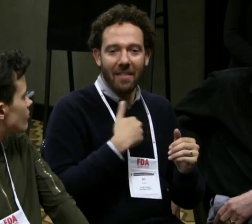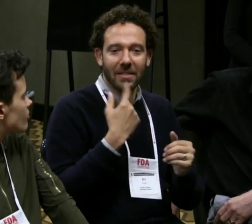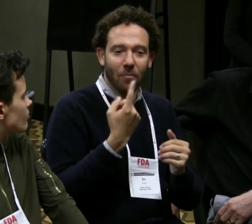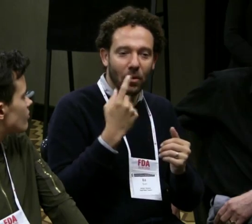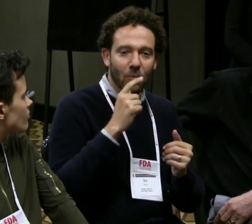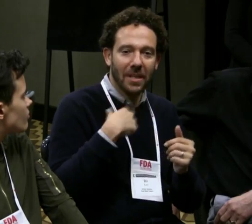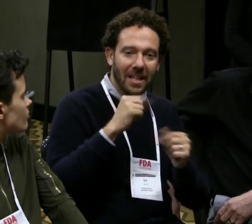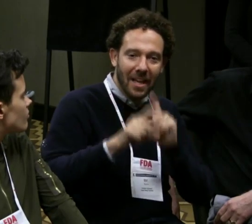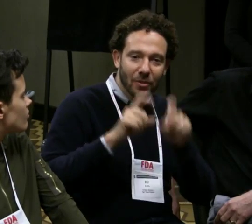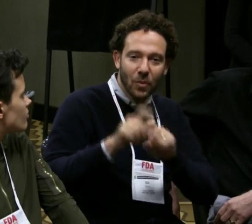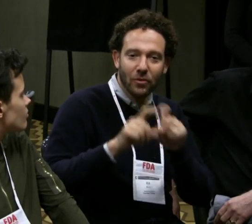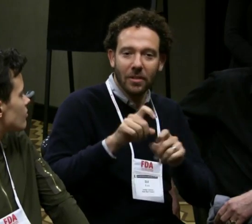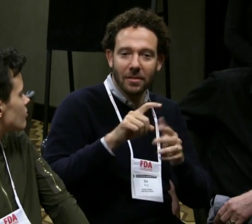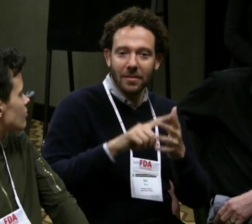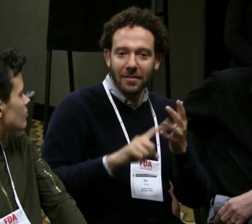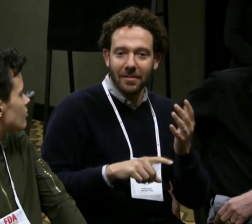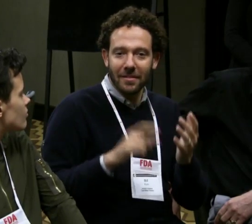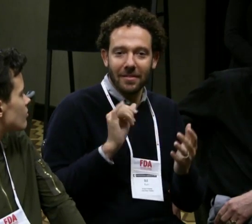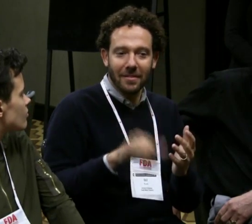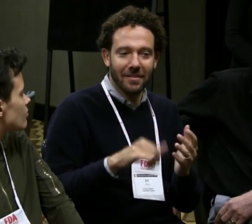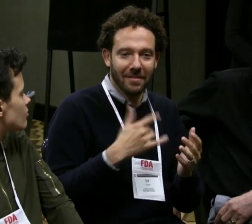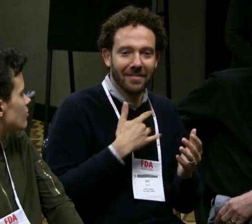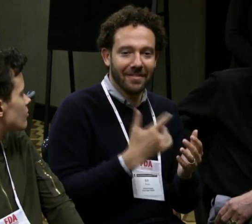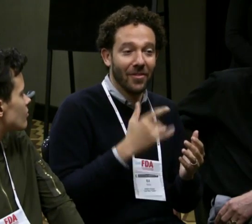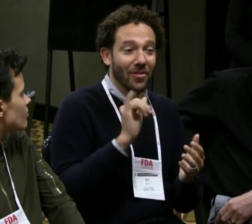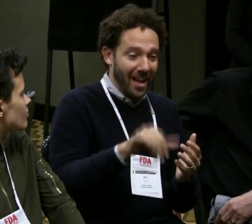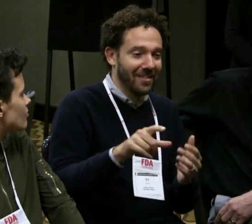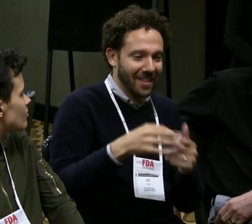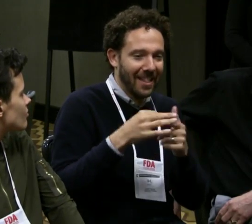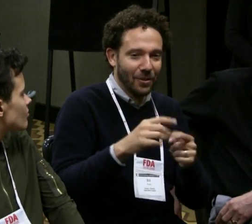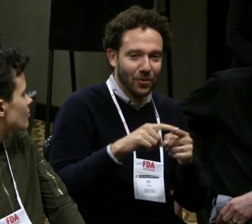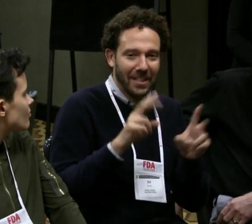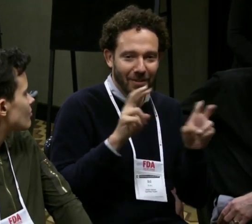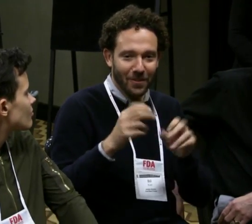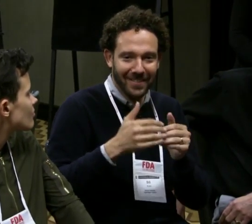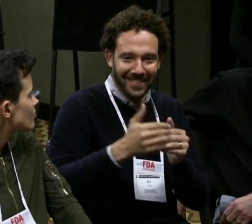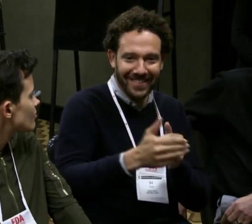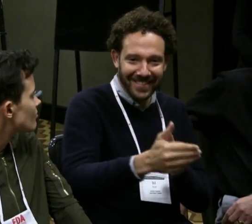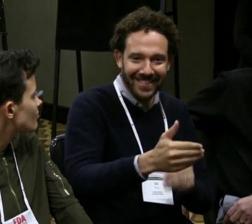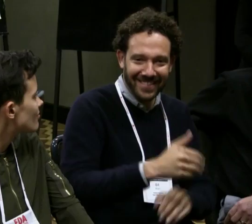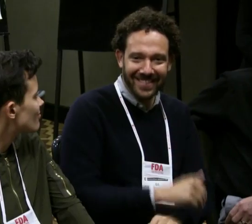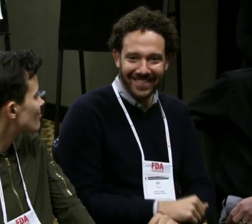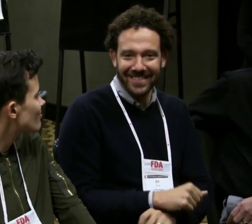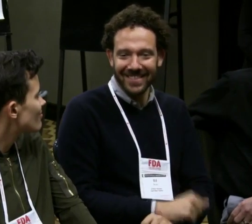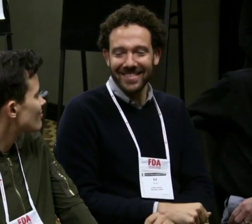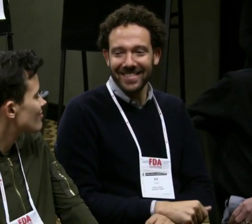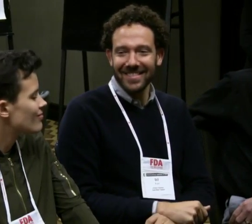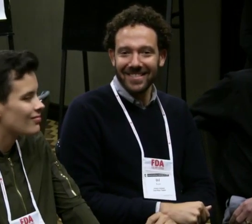So a lot of hearing people have the idea that interpreters are the person that you can go to to ask questions about sign language